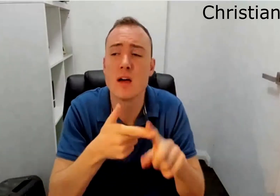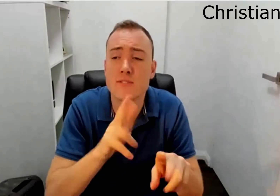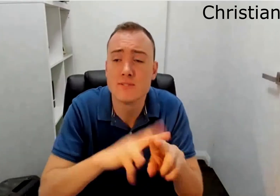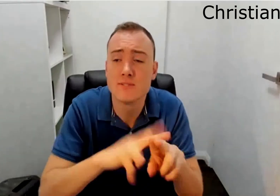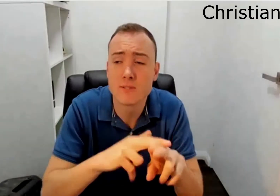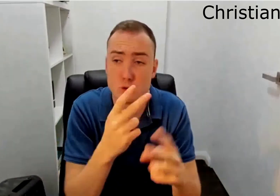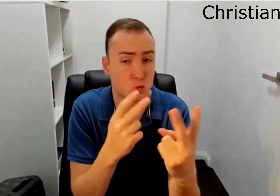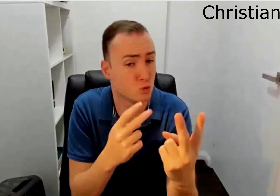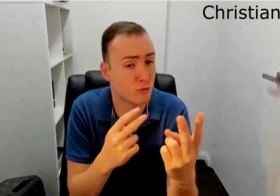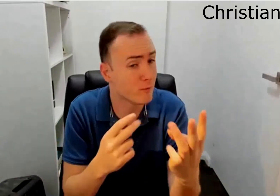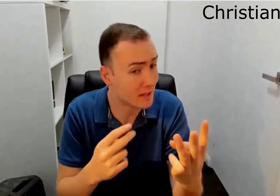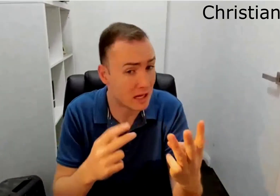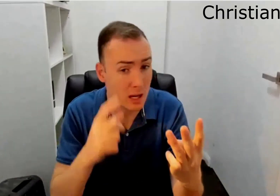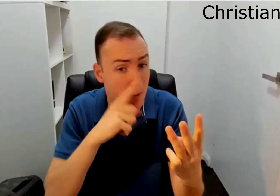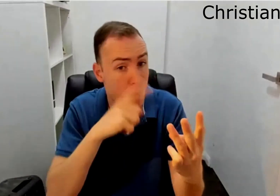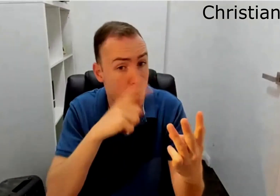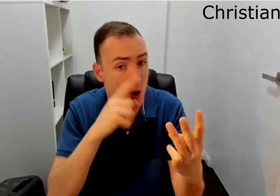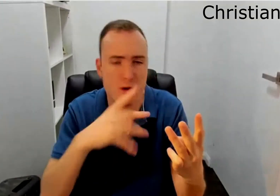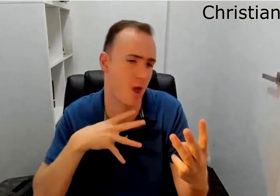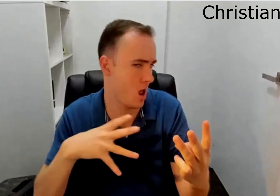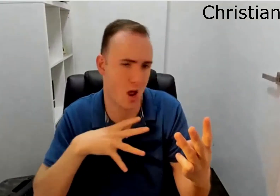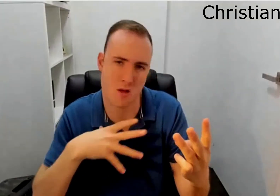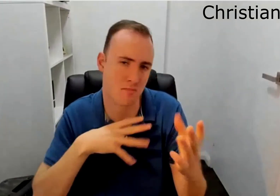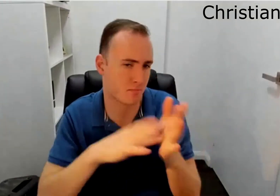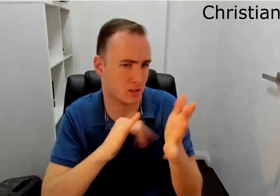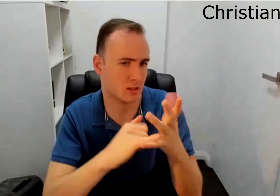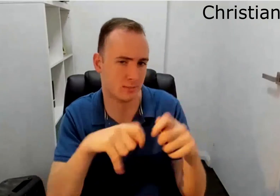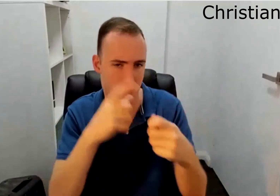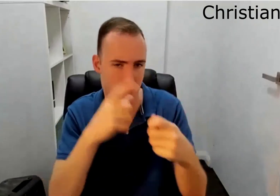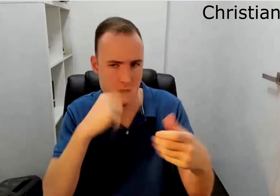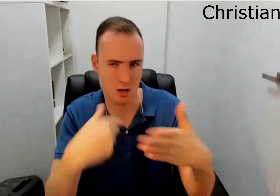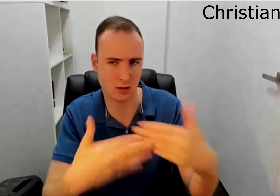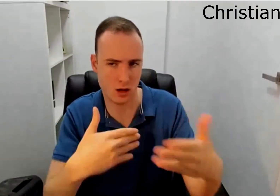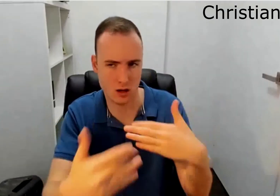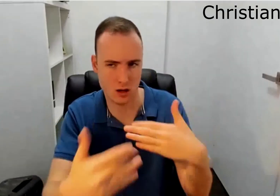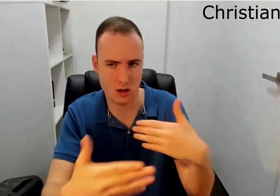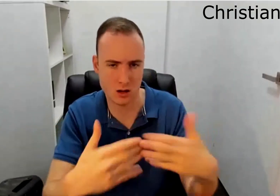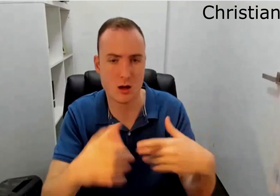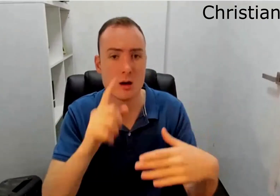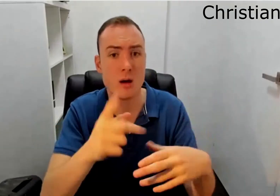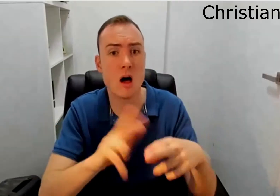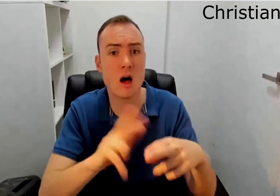You know or some online platforms need a bit of work if it's two or three people and microsoft teams